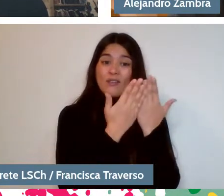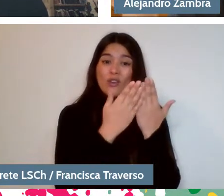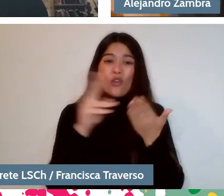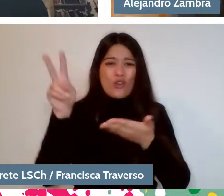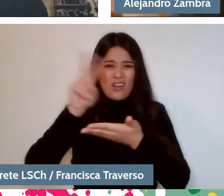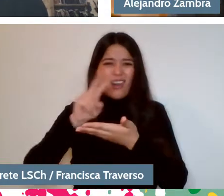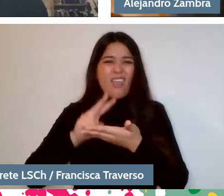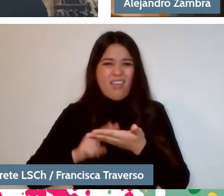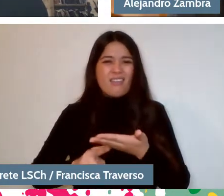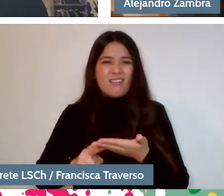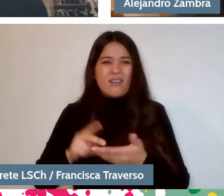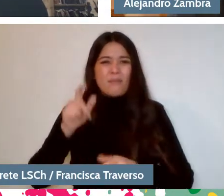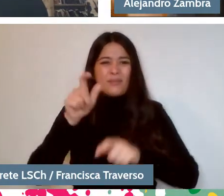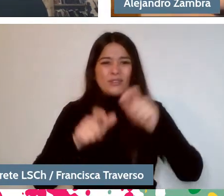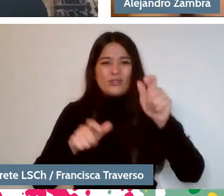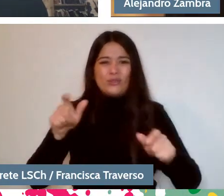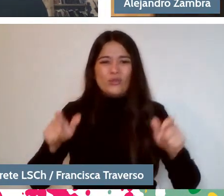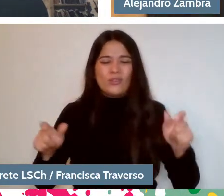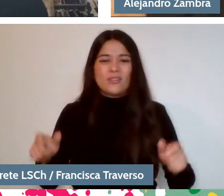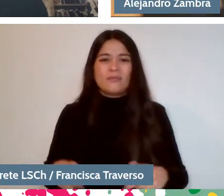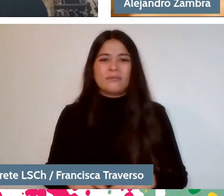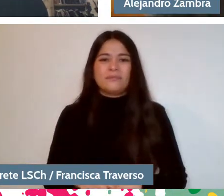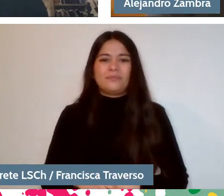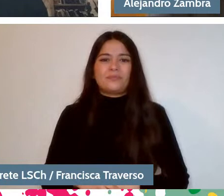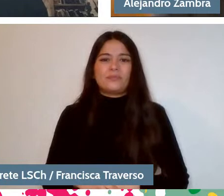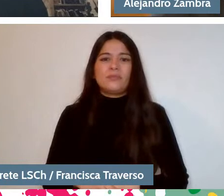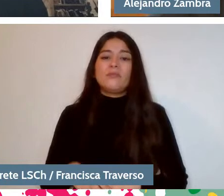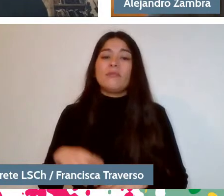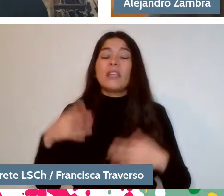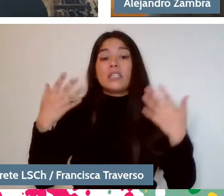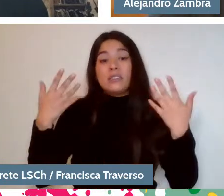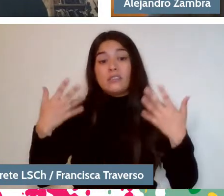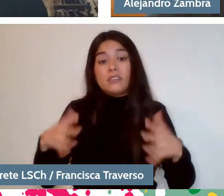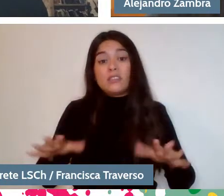And then, of course, it is the result of an encounter, I think.